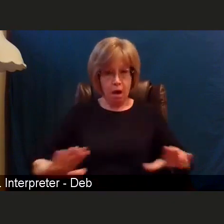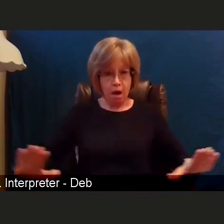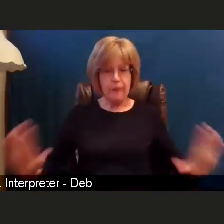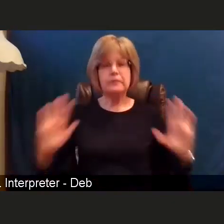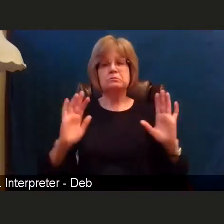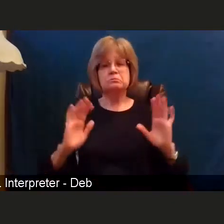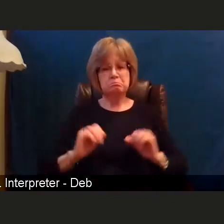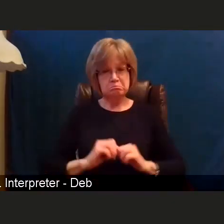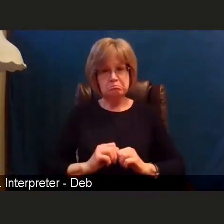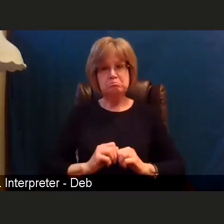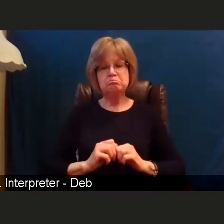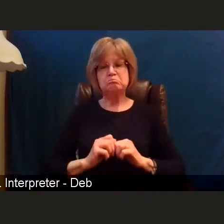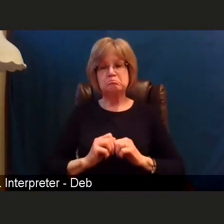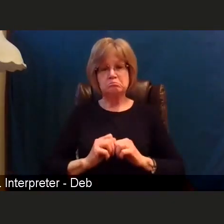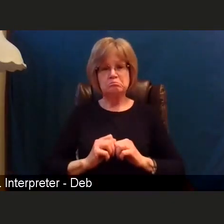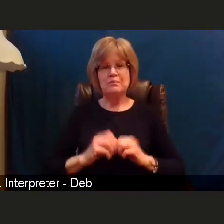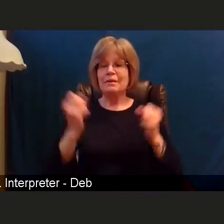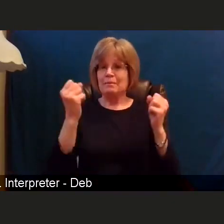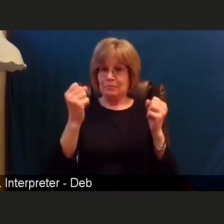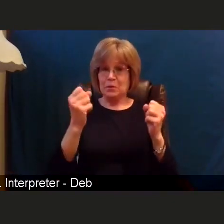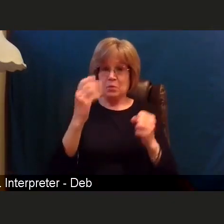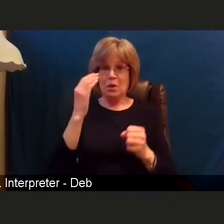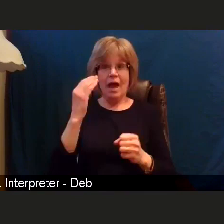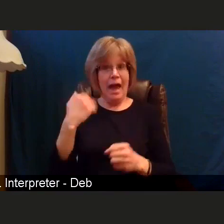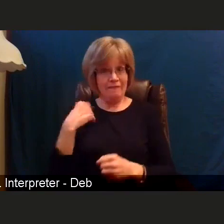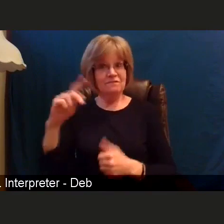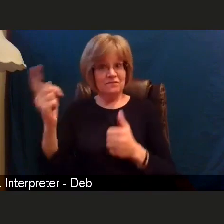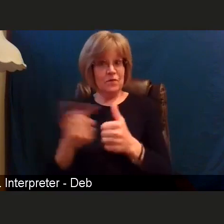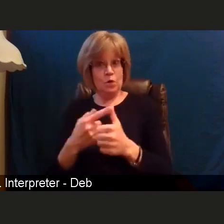as many of you know, I did get my first COVID vaccine shot,